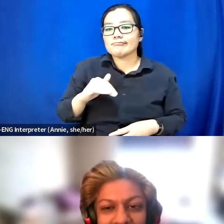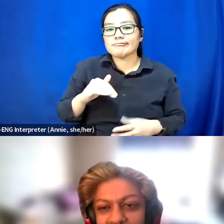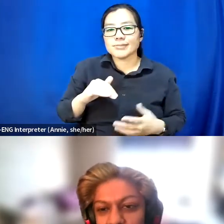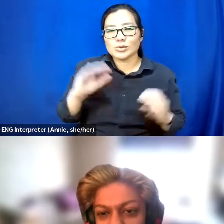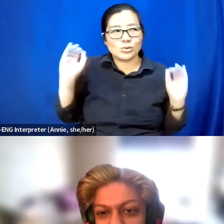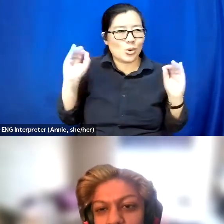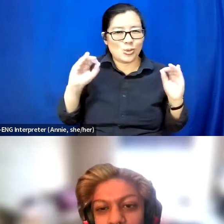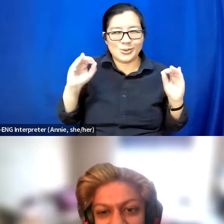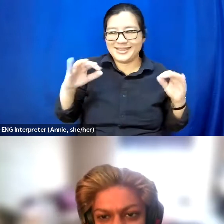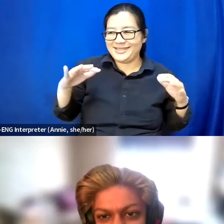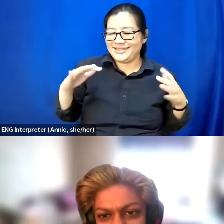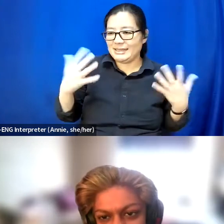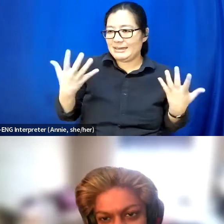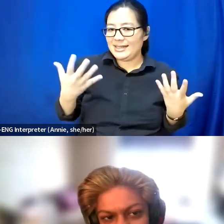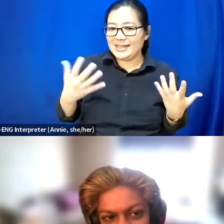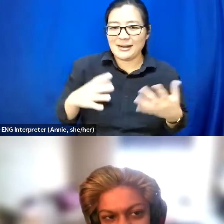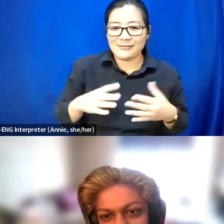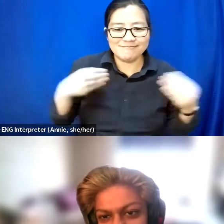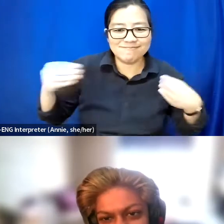let's talk about the basics of intersectionality.